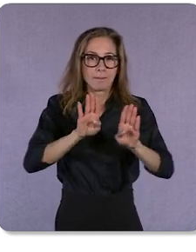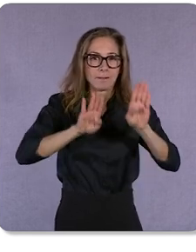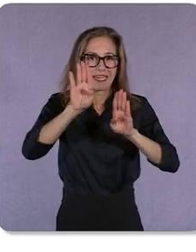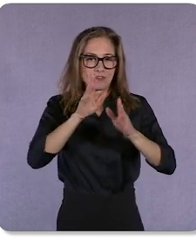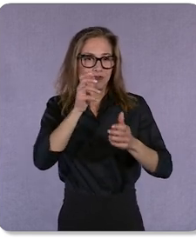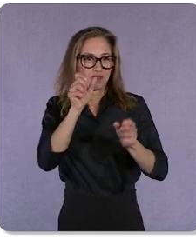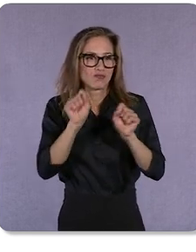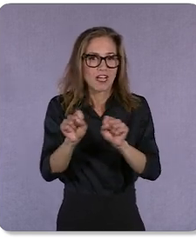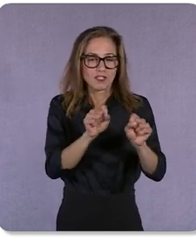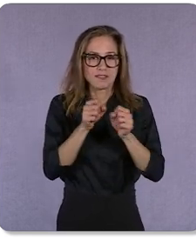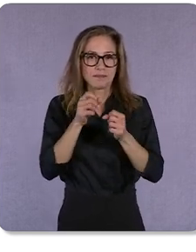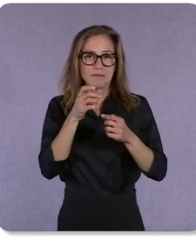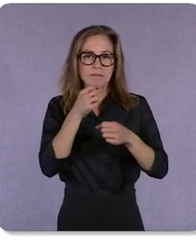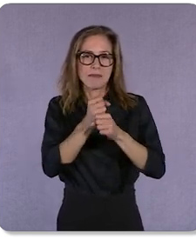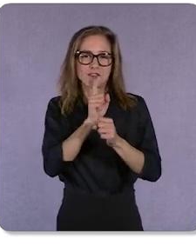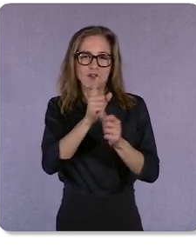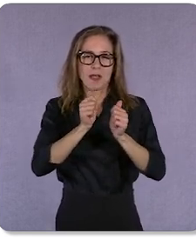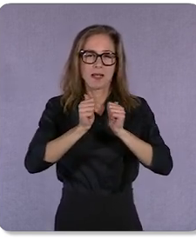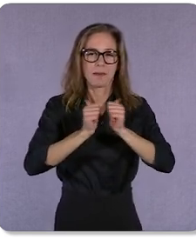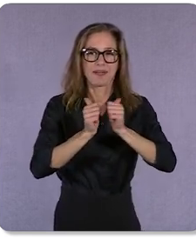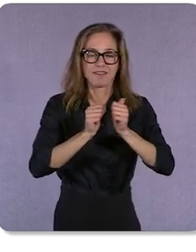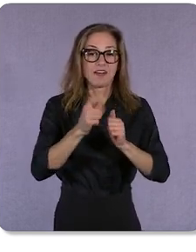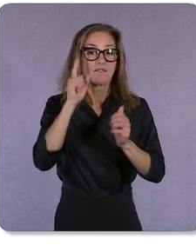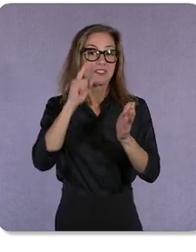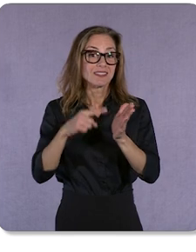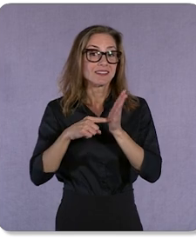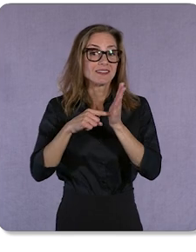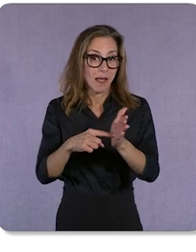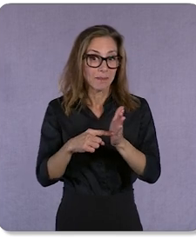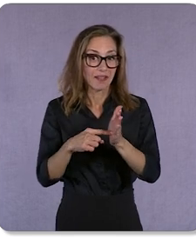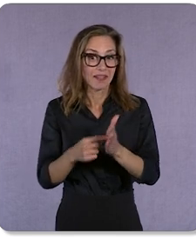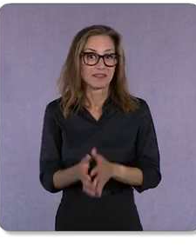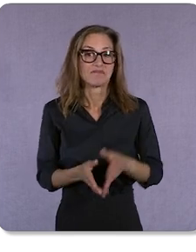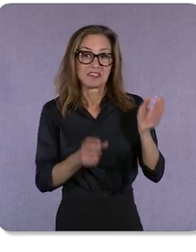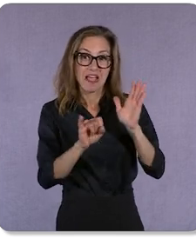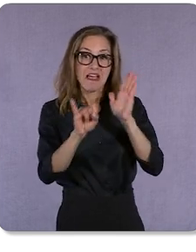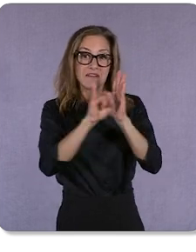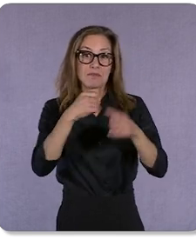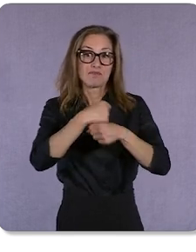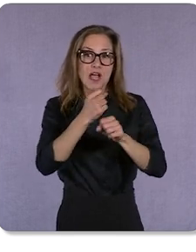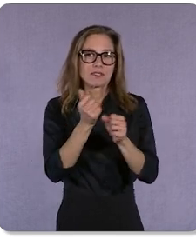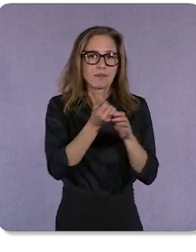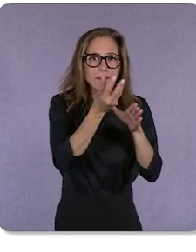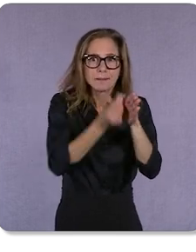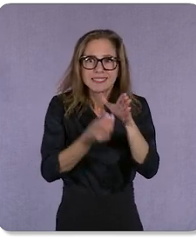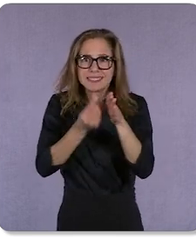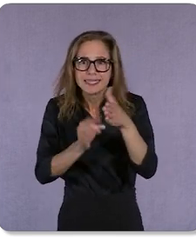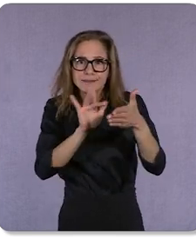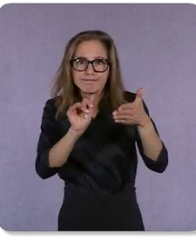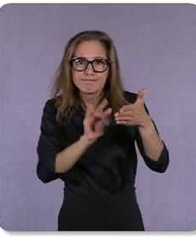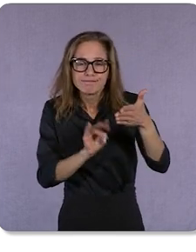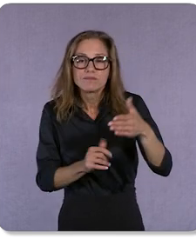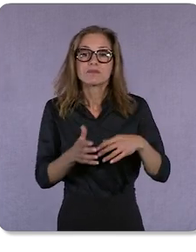For example, you’ll be able to: Identify products with missing attributes. See when competitors have stronger offers than you.